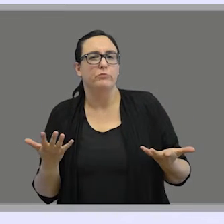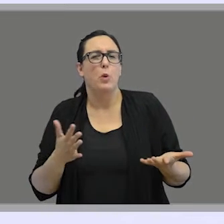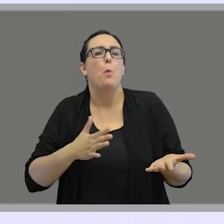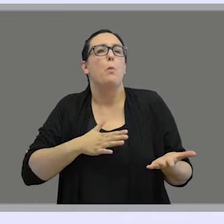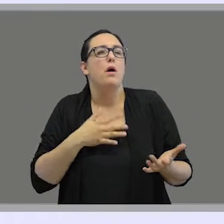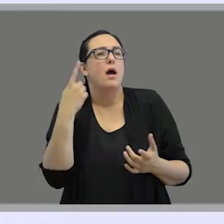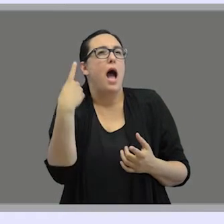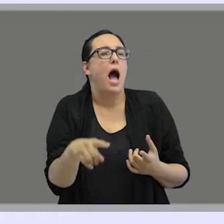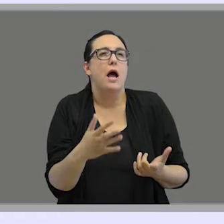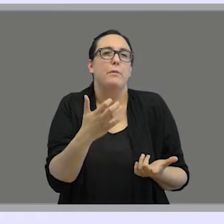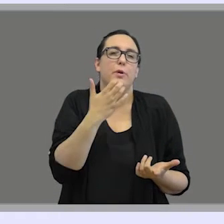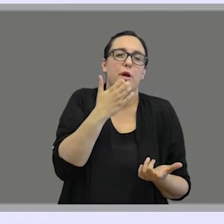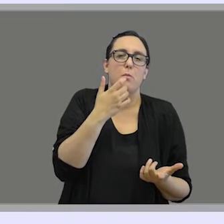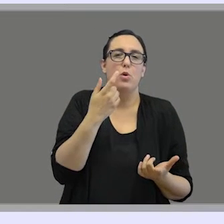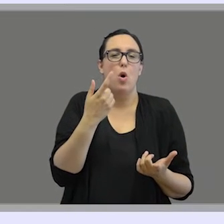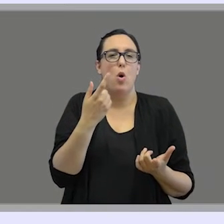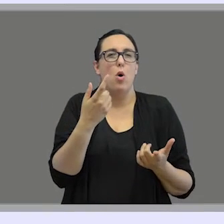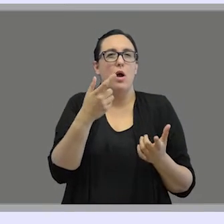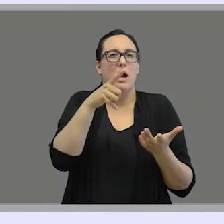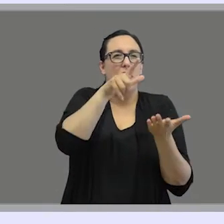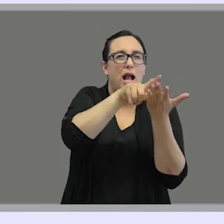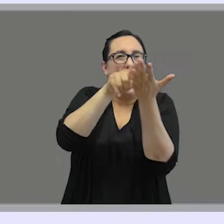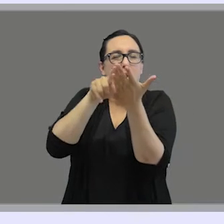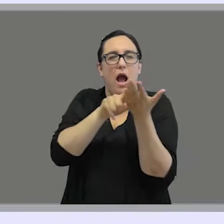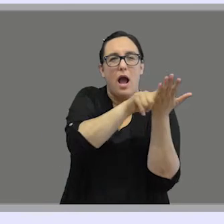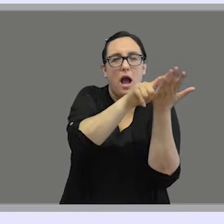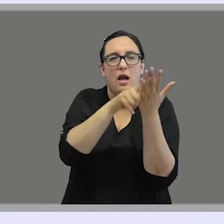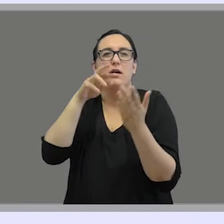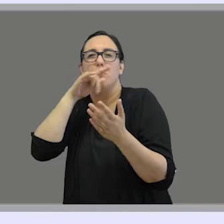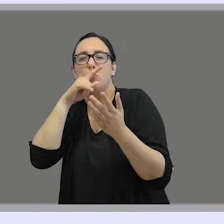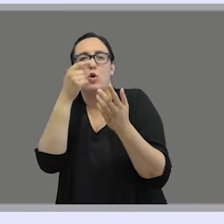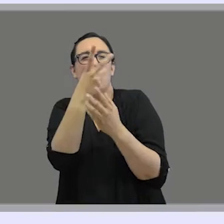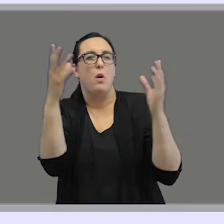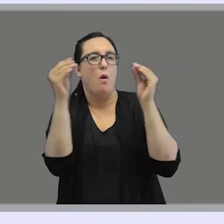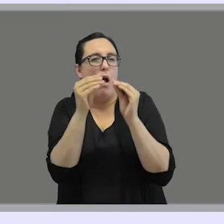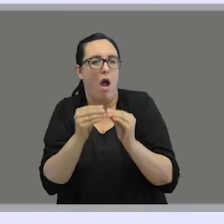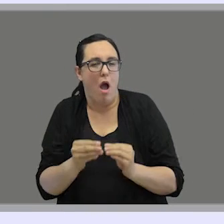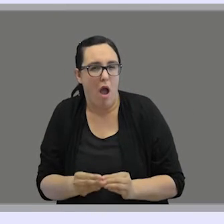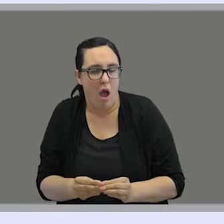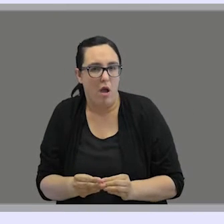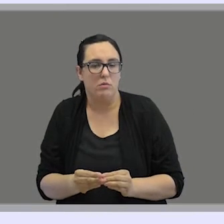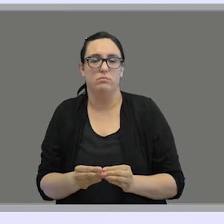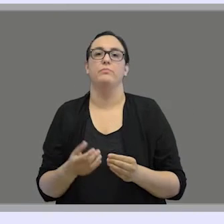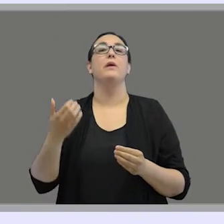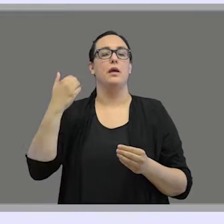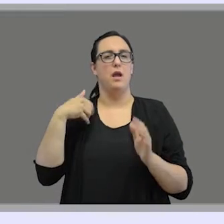is there one sign language for every spoken language? Of course, I mentioned earlier